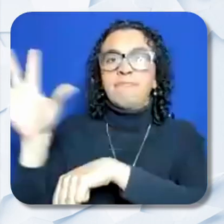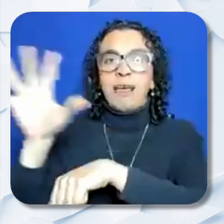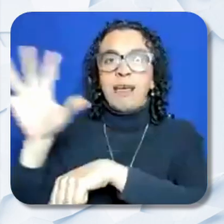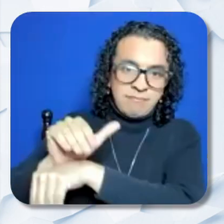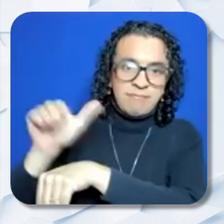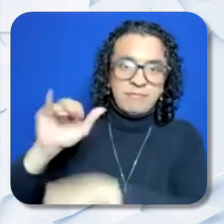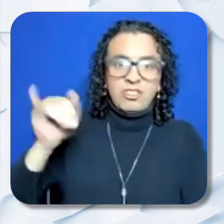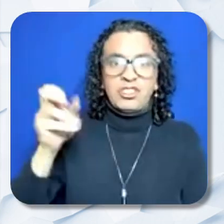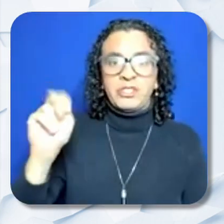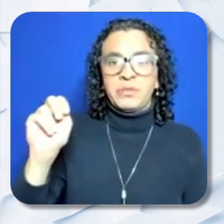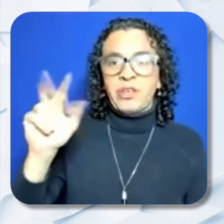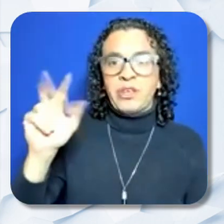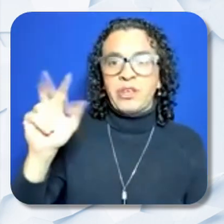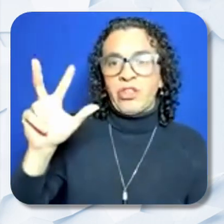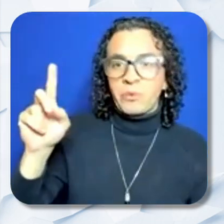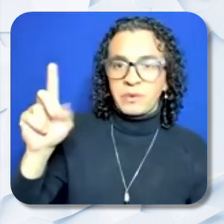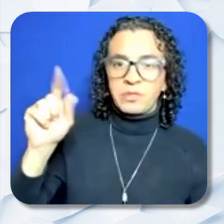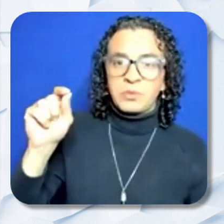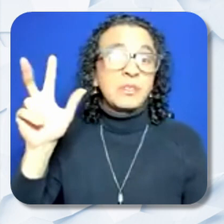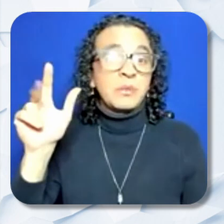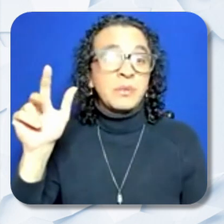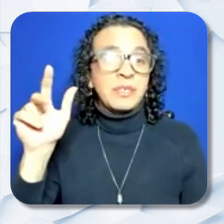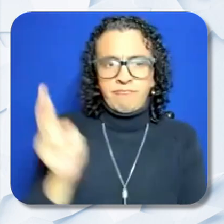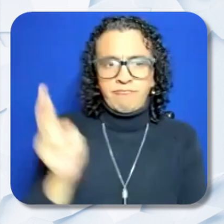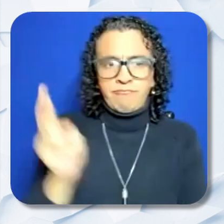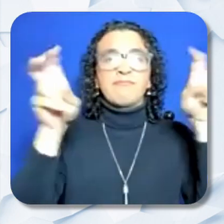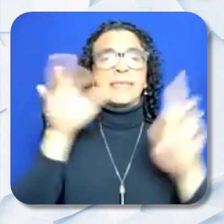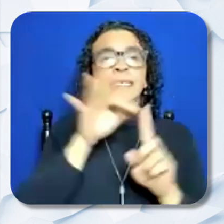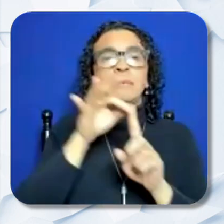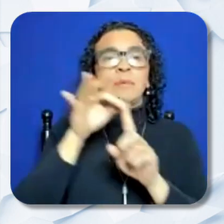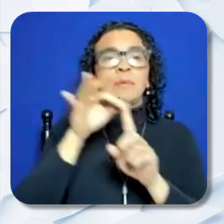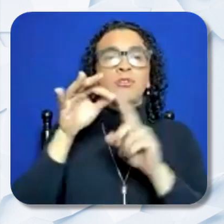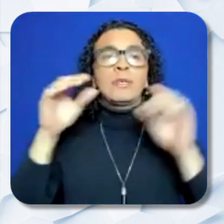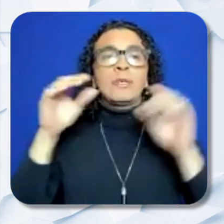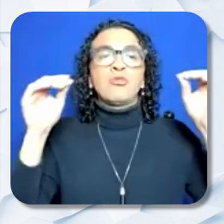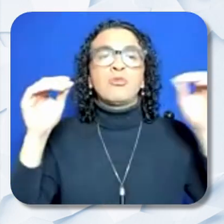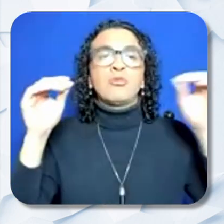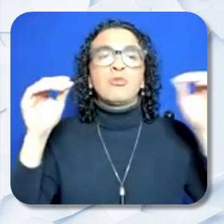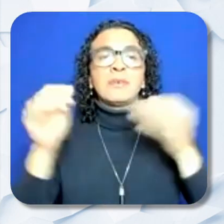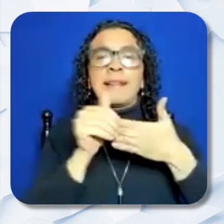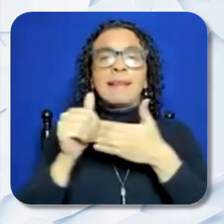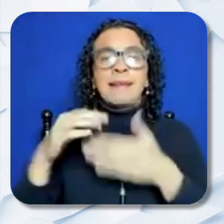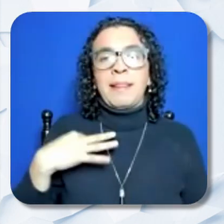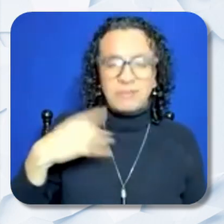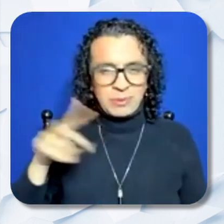Use Special Education Leads Application for the subject line. The applicant must copy and paste